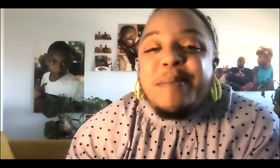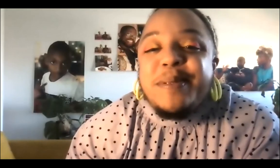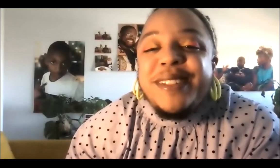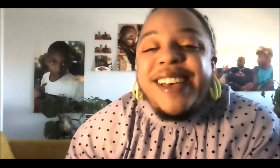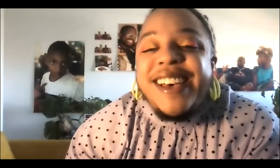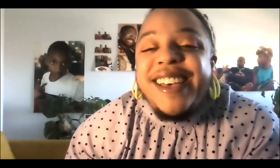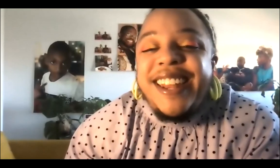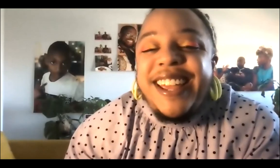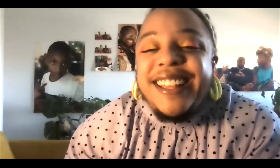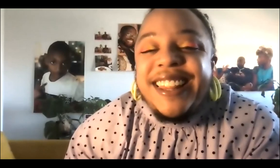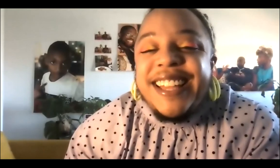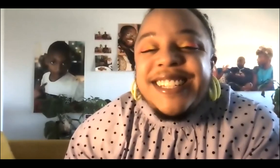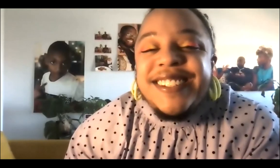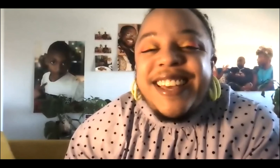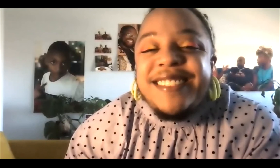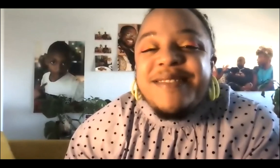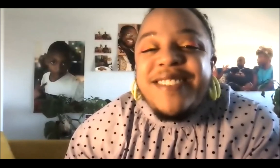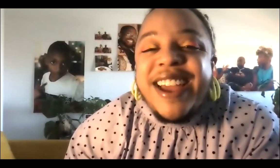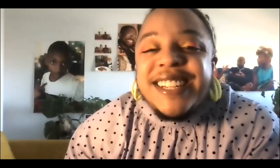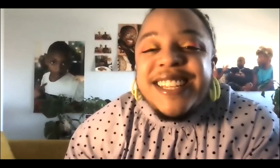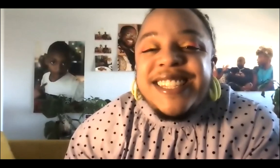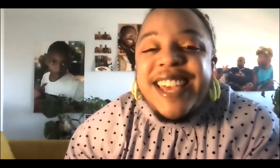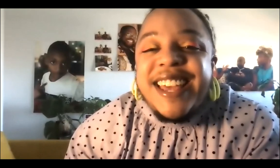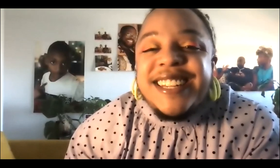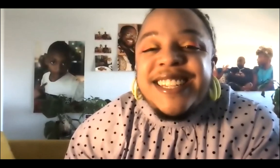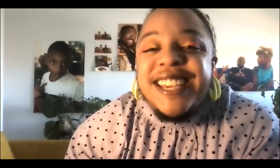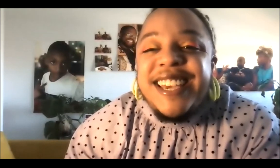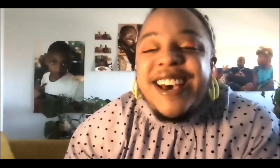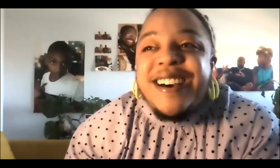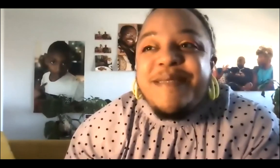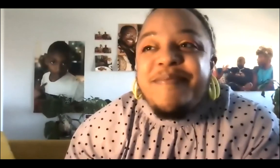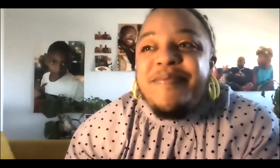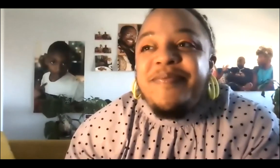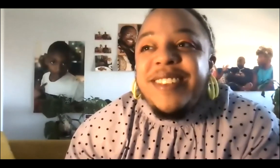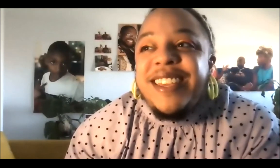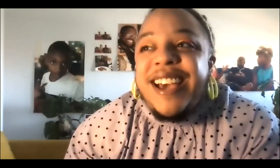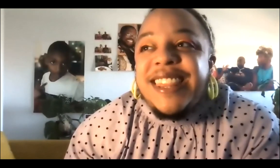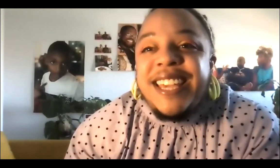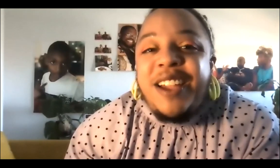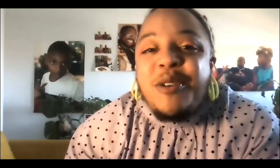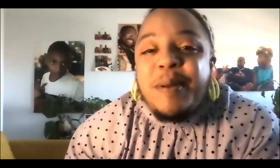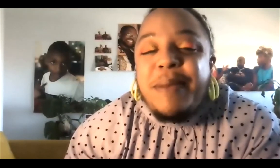people, I like to do that through my practice and I think, I hope, it makes a